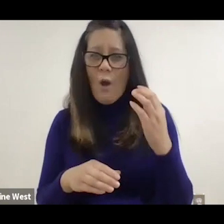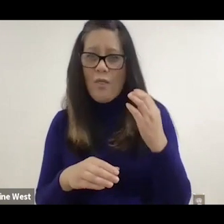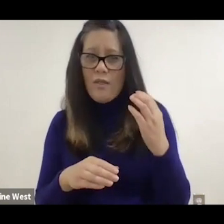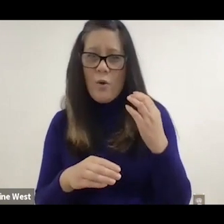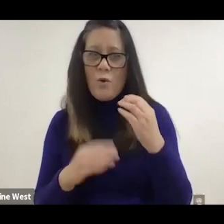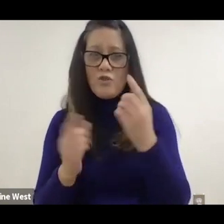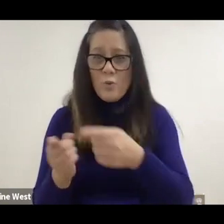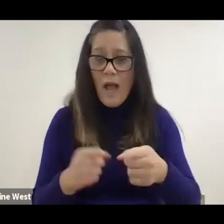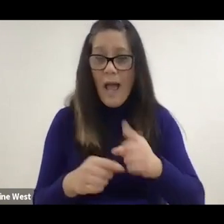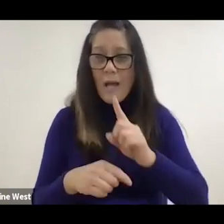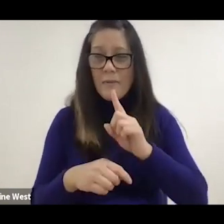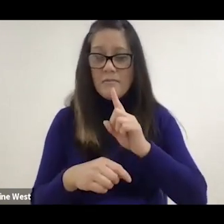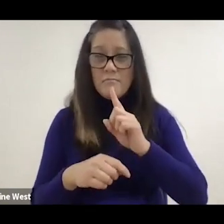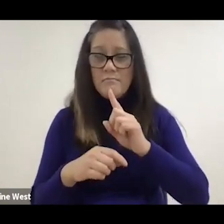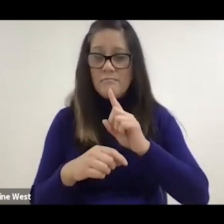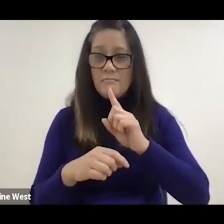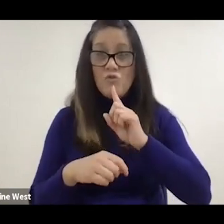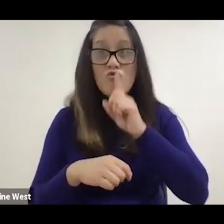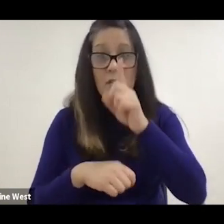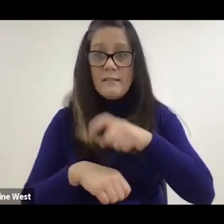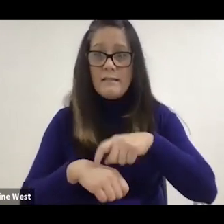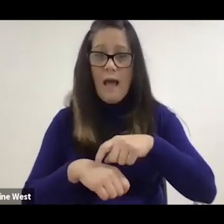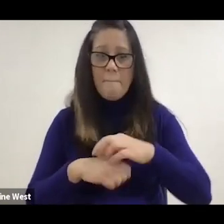all the time available to the user and